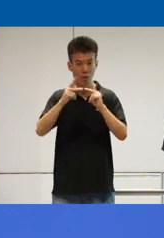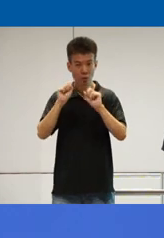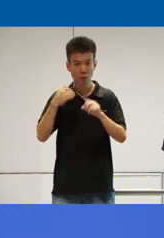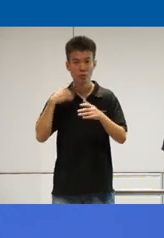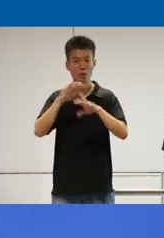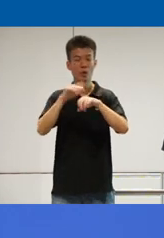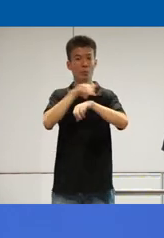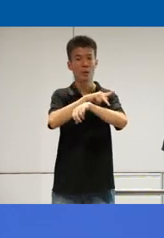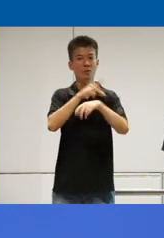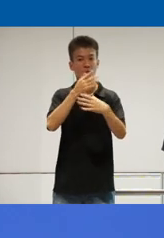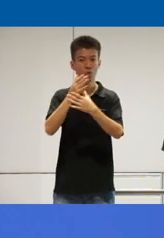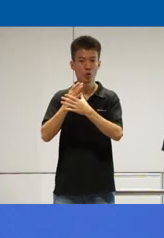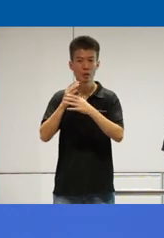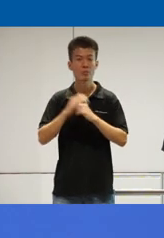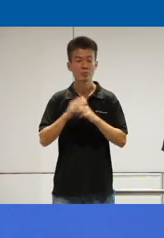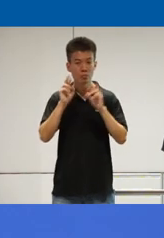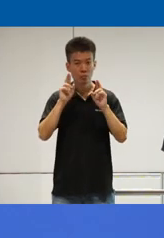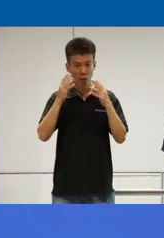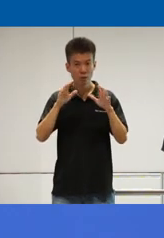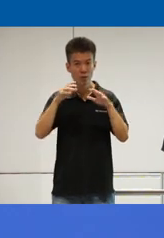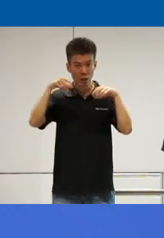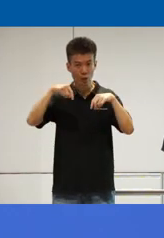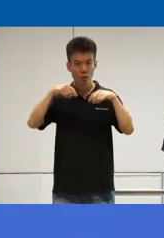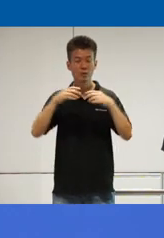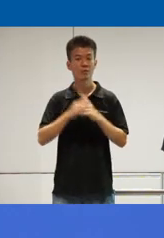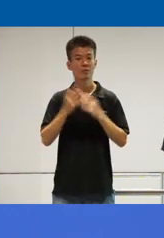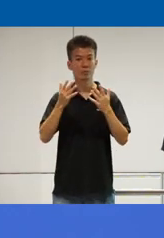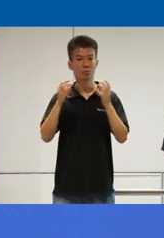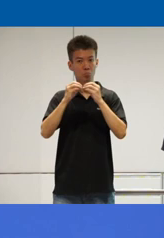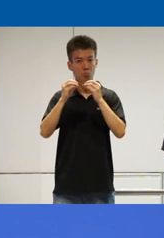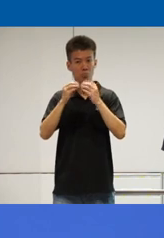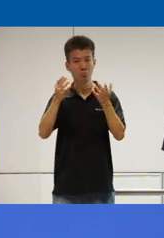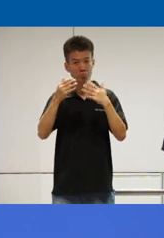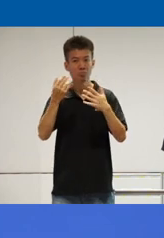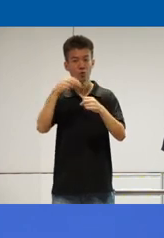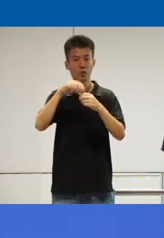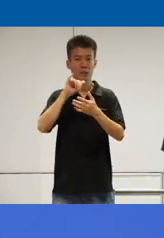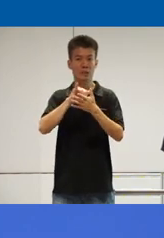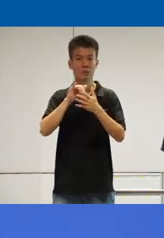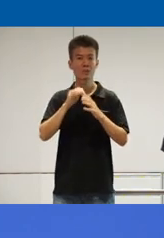panel today to share and hopefully after today um even more will join us in this uh Collective